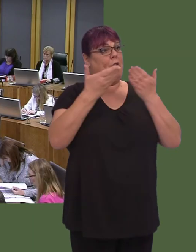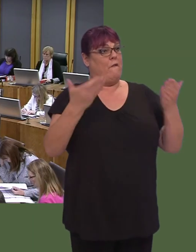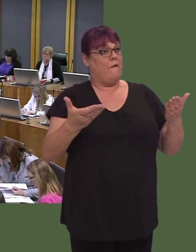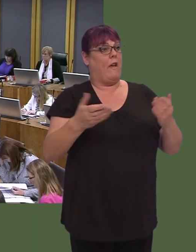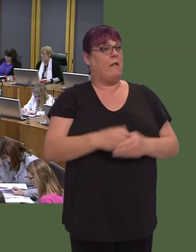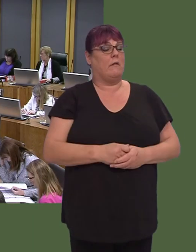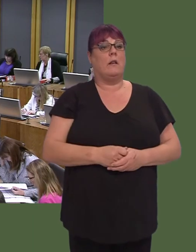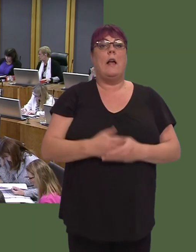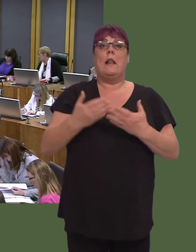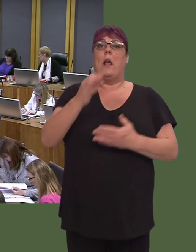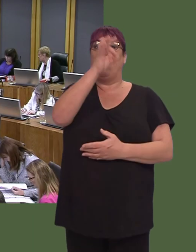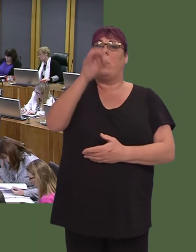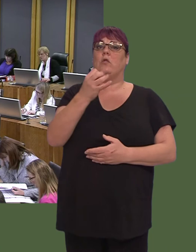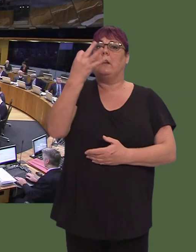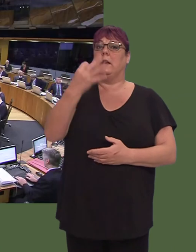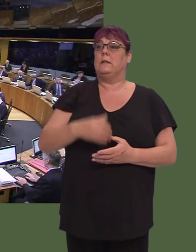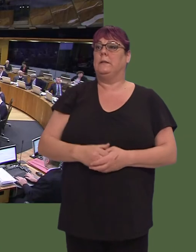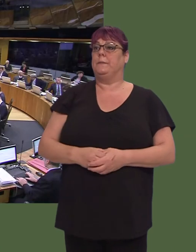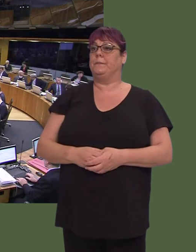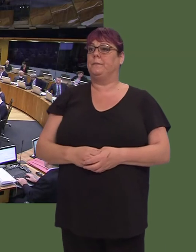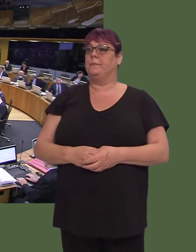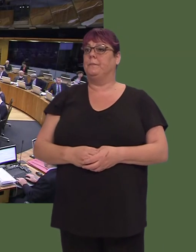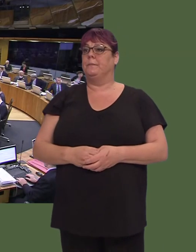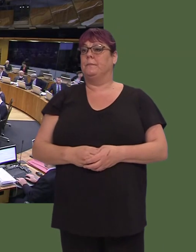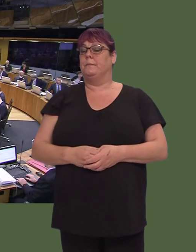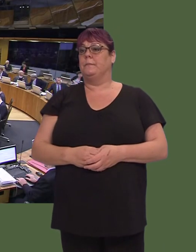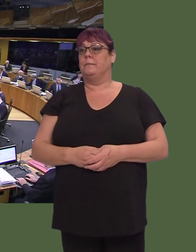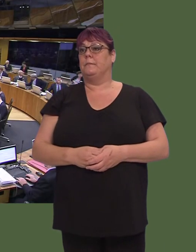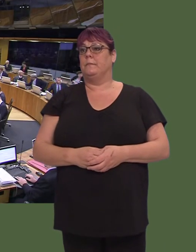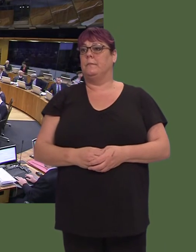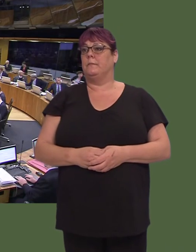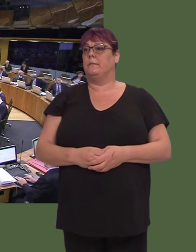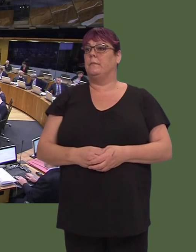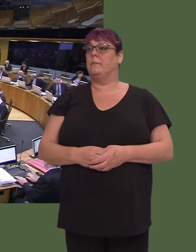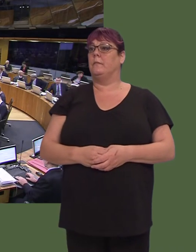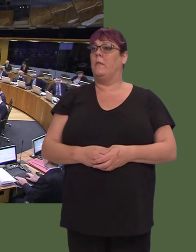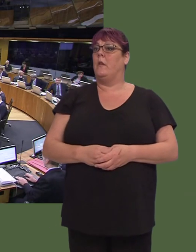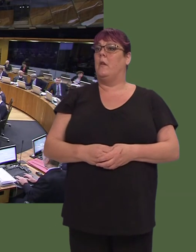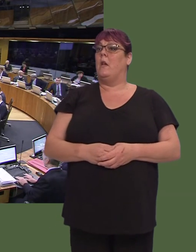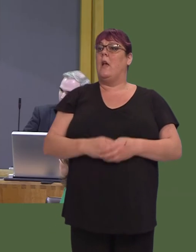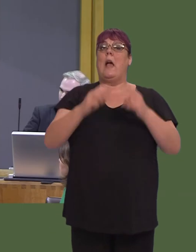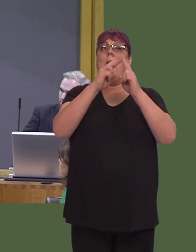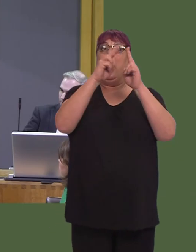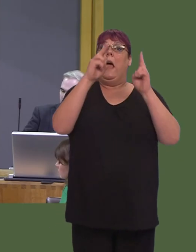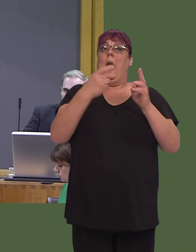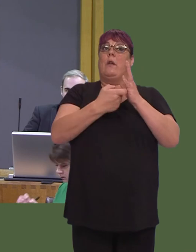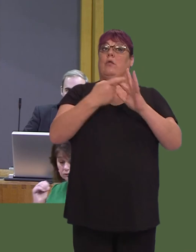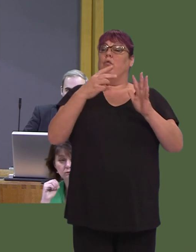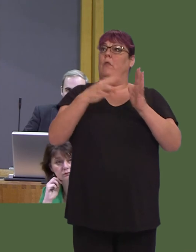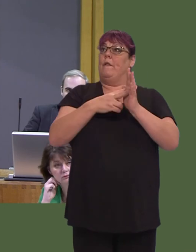Bethan Sayed AM: 8. Pa asesiad y mae'r Prif Weinidog wedi'i wneud o ddiwygio'r cynllun cymhorthdal cyfrif refeniw tai? OAQ52800 Carwyn Jones AM: Well, I am pleased that,